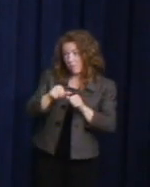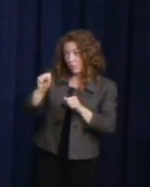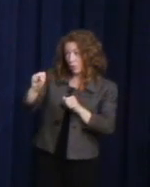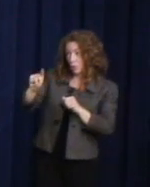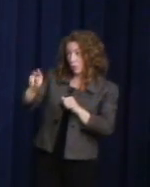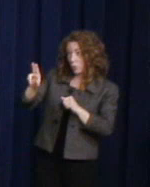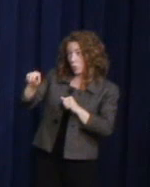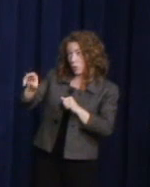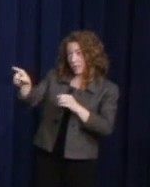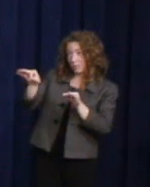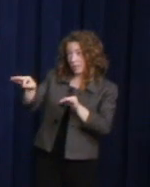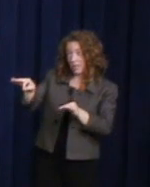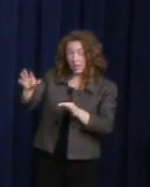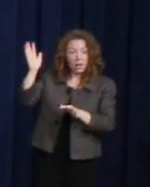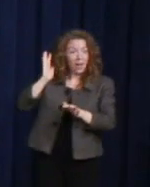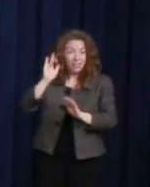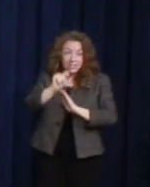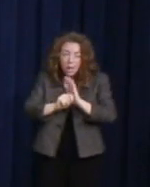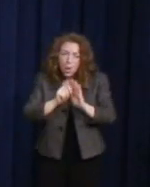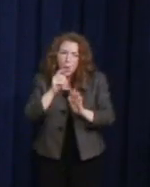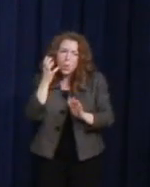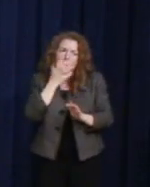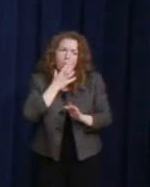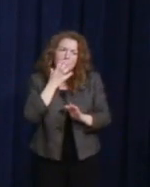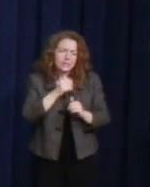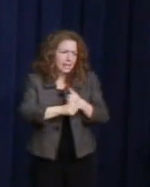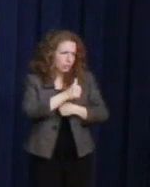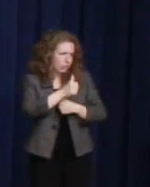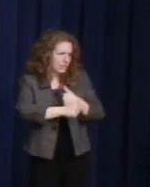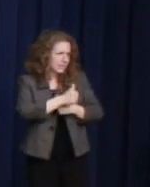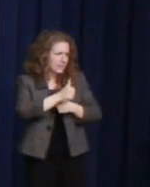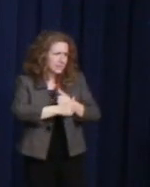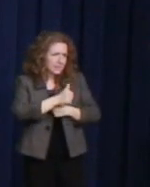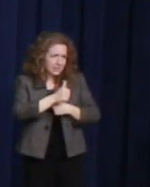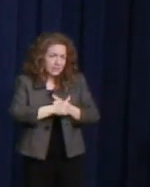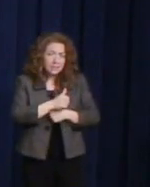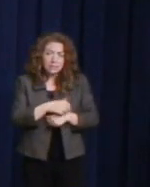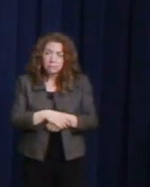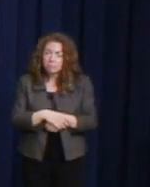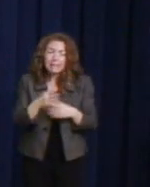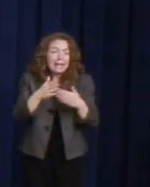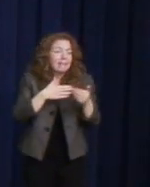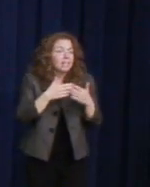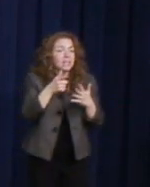These were dangerous times for the LGBT community, even in places like San Francisco.